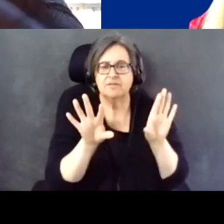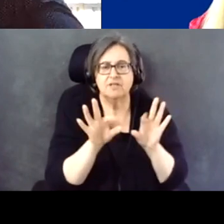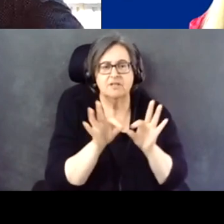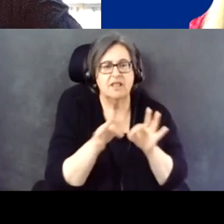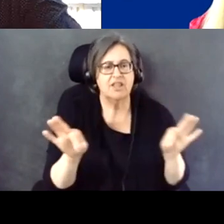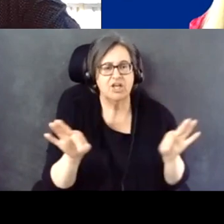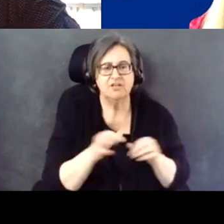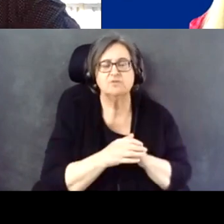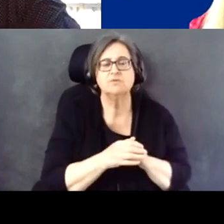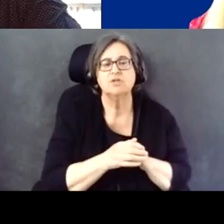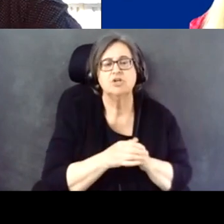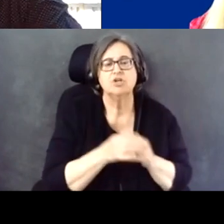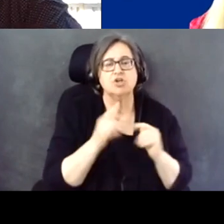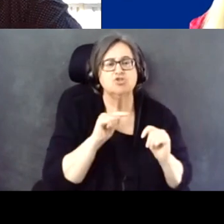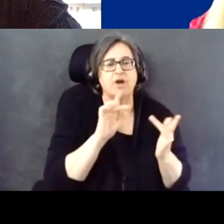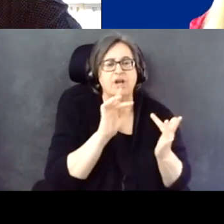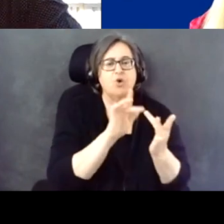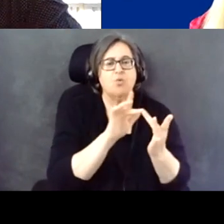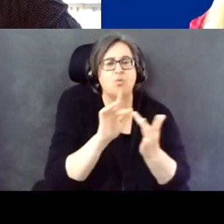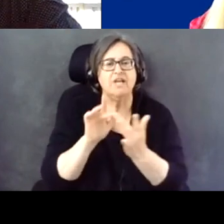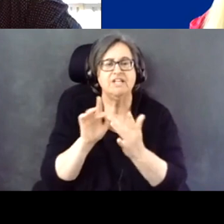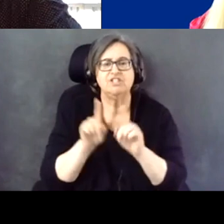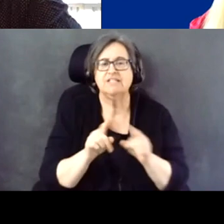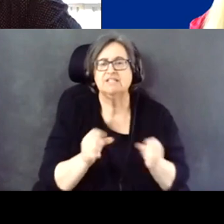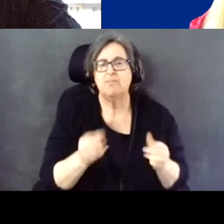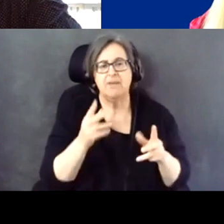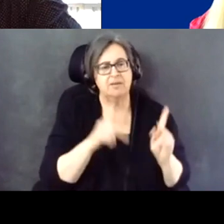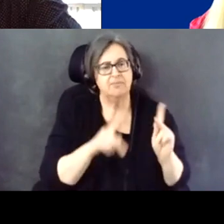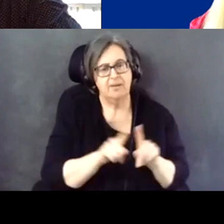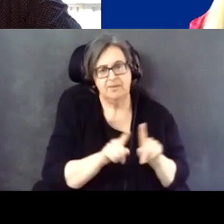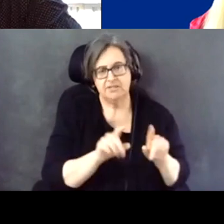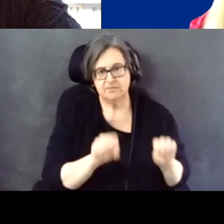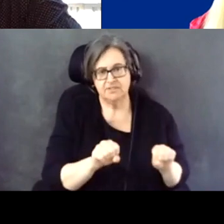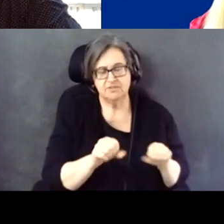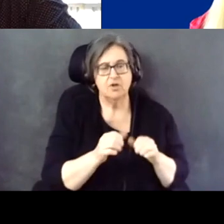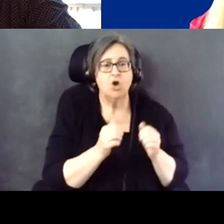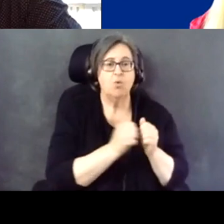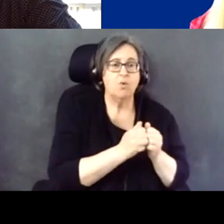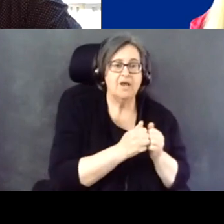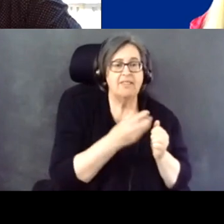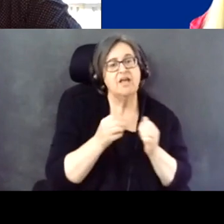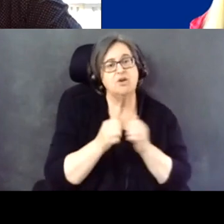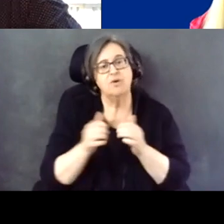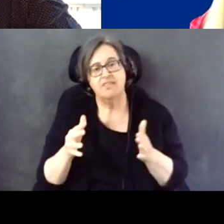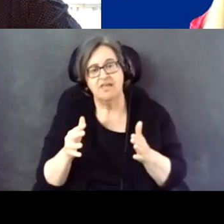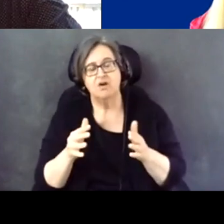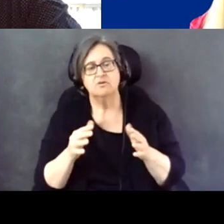to reach as many people as possible with and without disabilities who don't understand